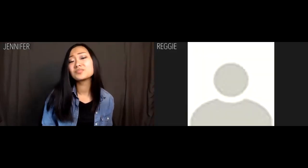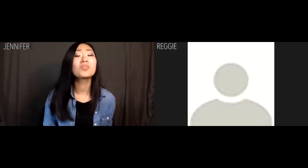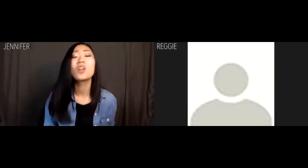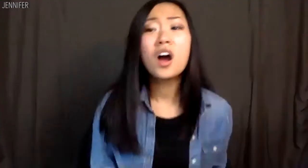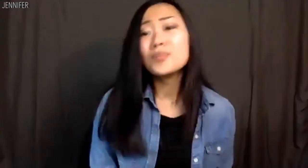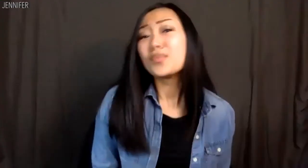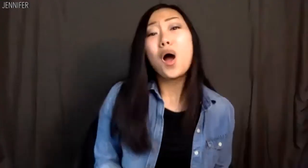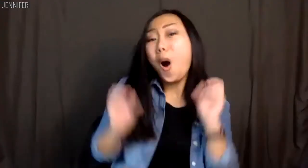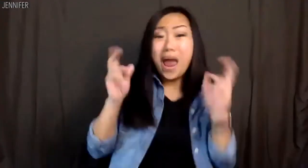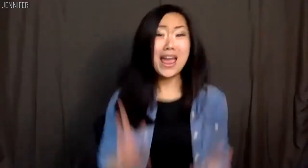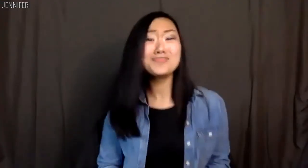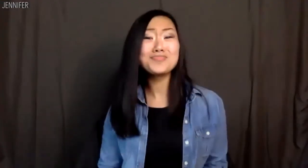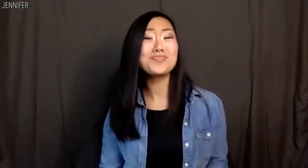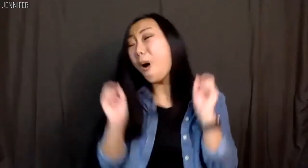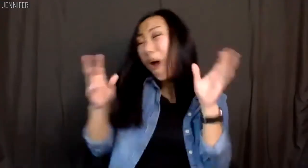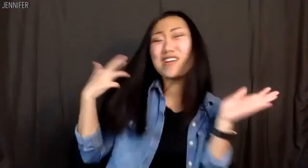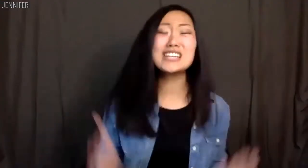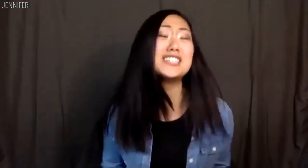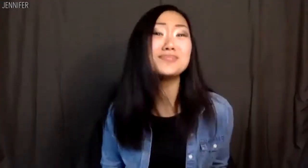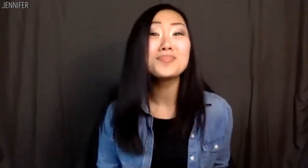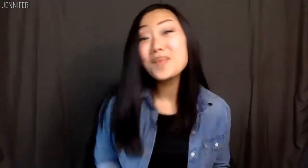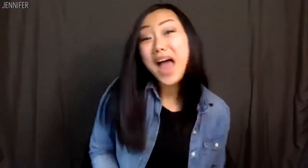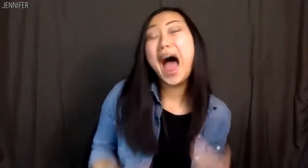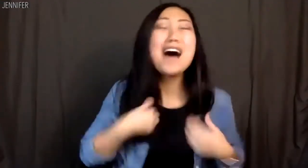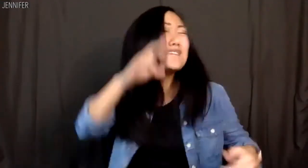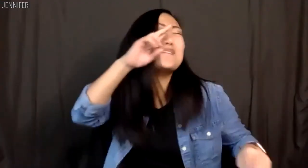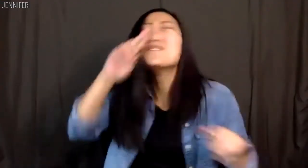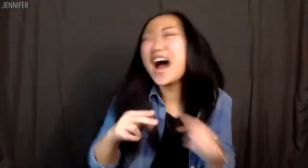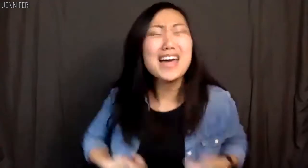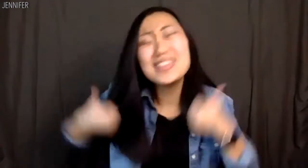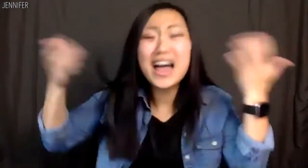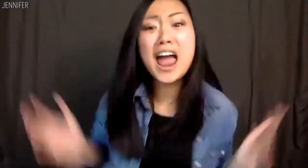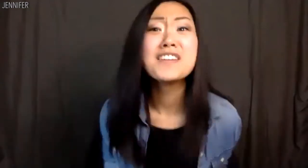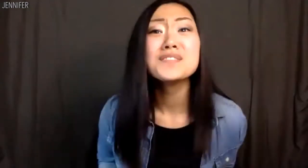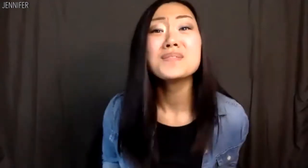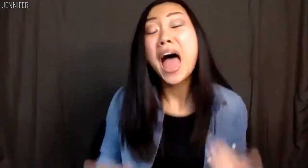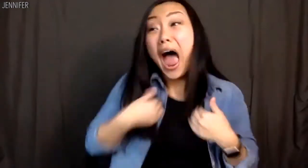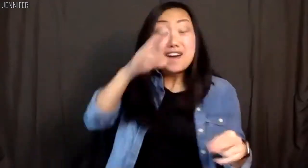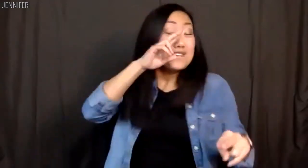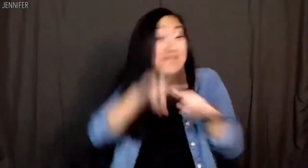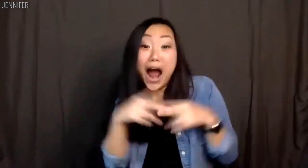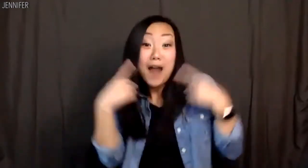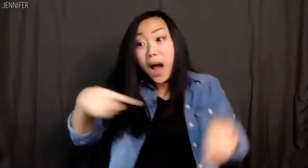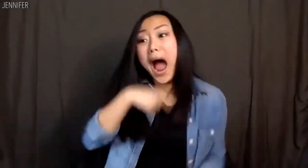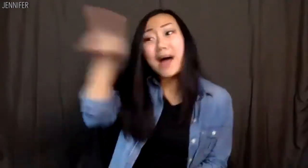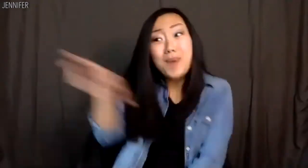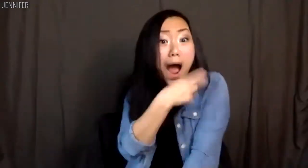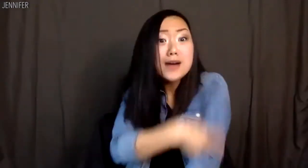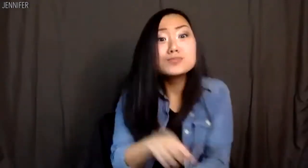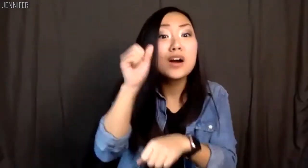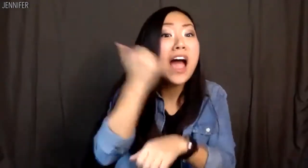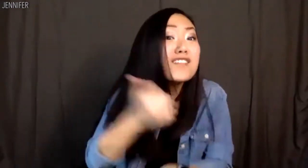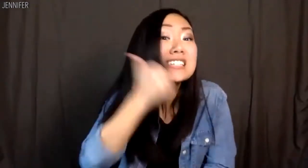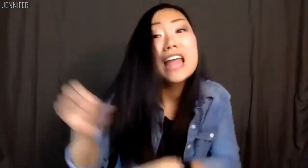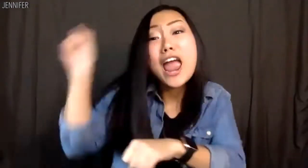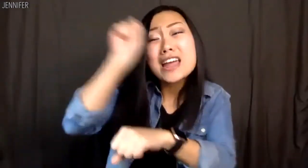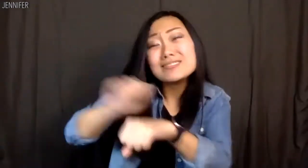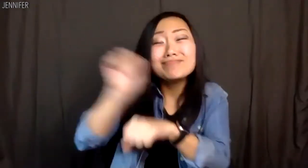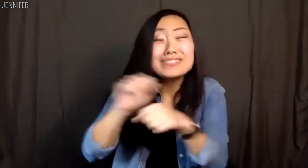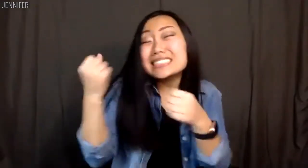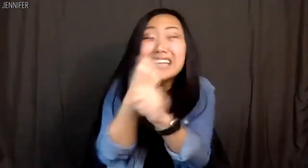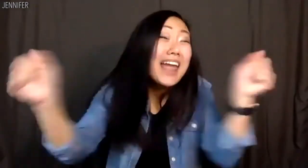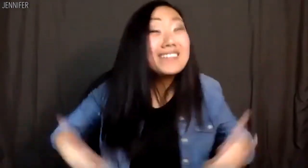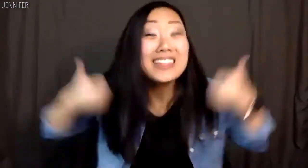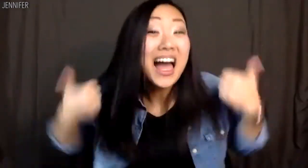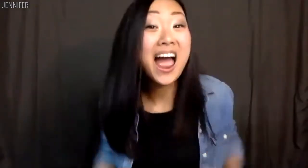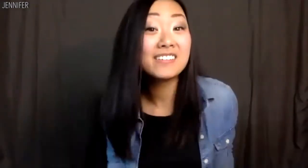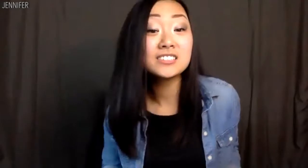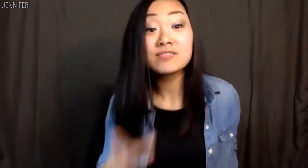Jennifer: Uh uh uh ... Ok, Reggie, well, have a fun life. Have fun while I'm at the hospital every day SAVING LIVES.